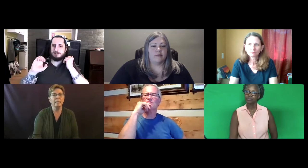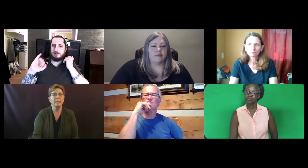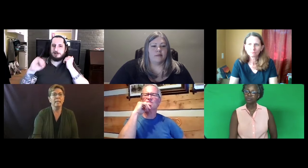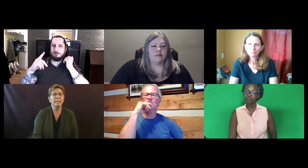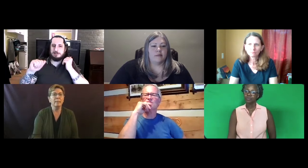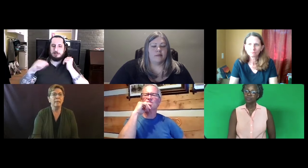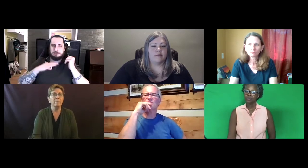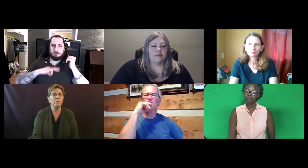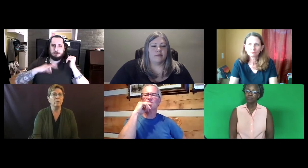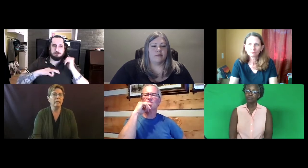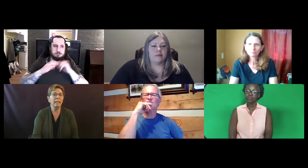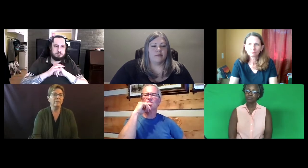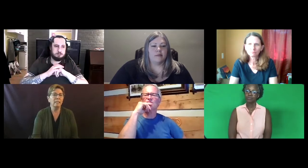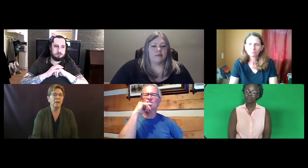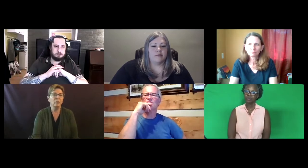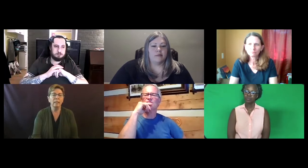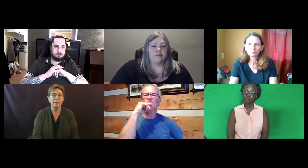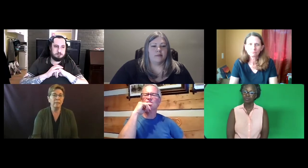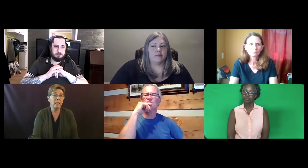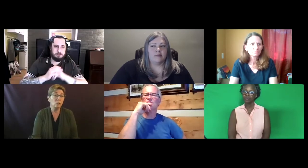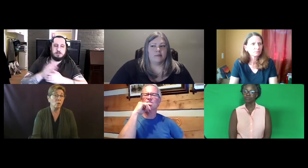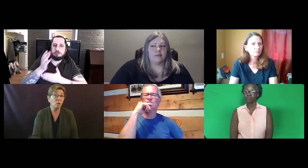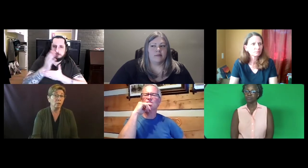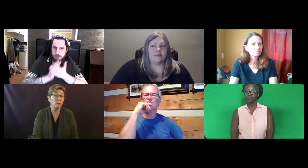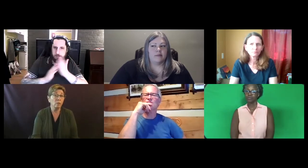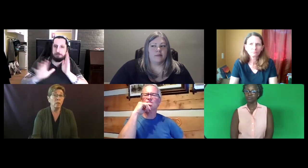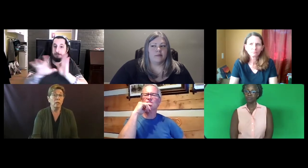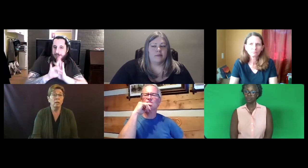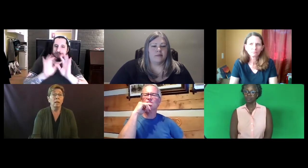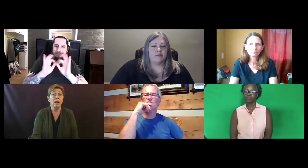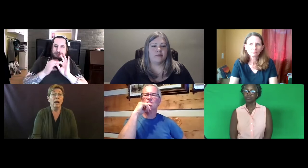Because some people gave us their EIPA scores.